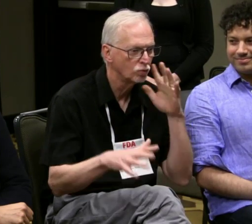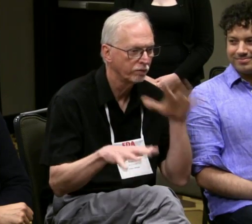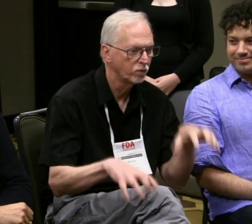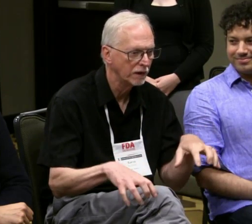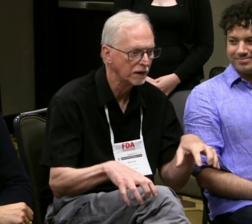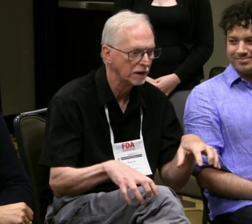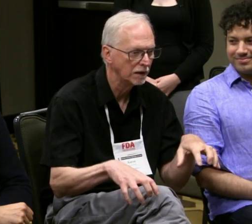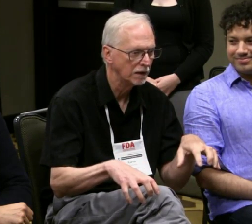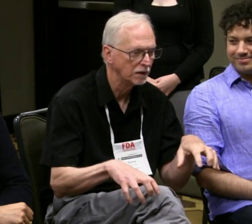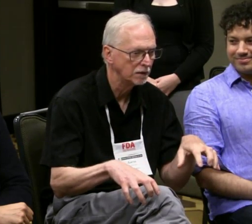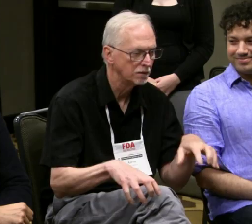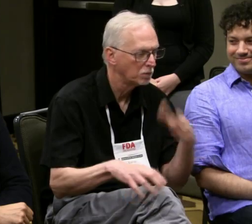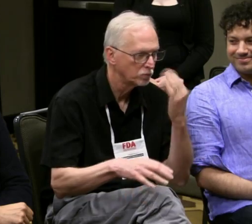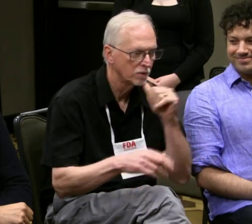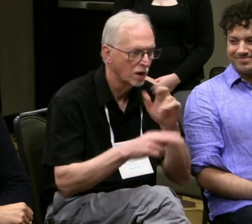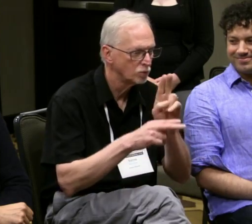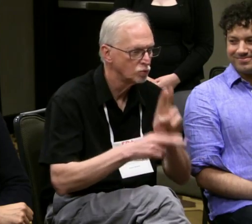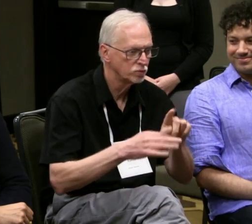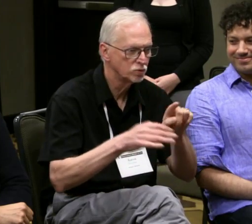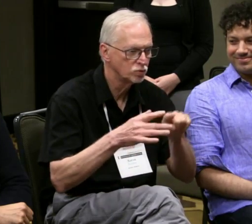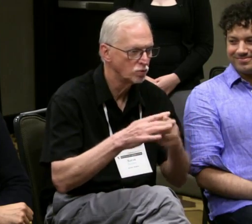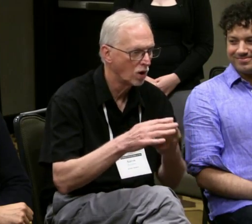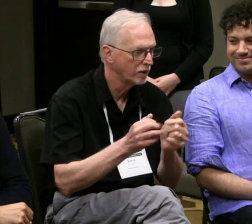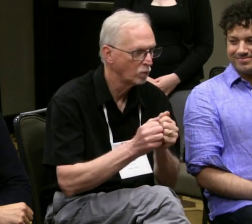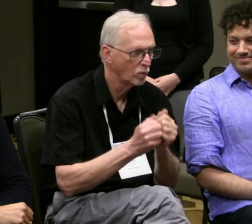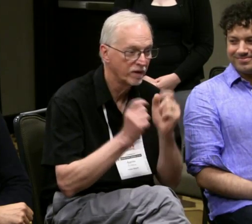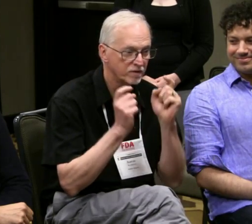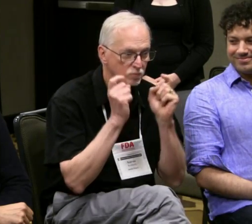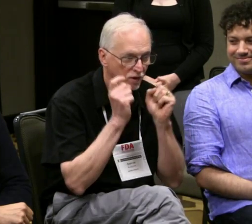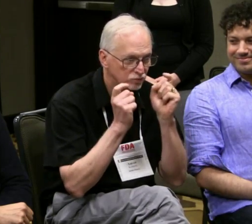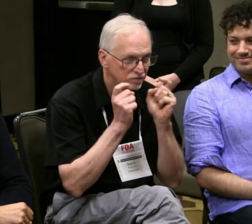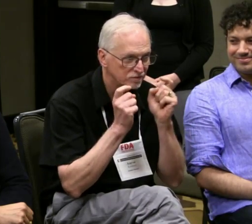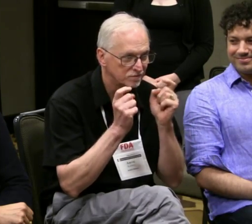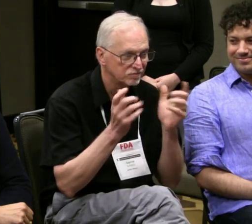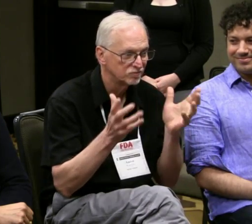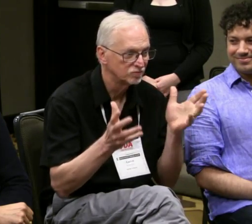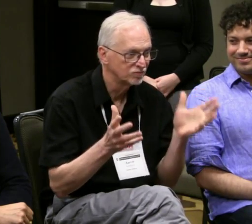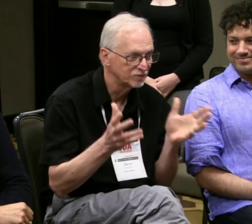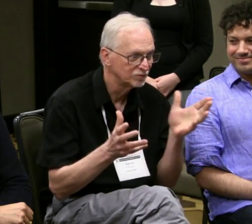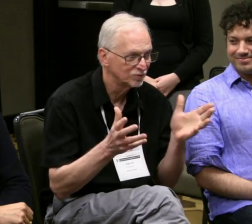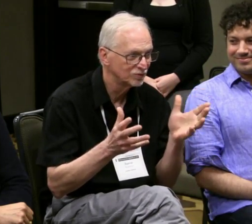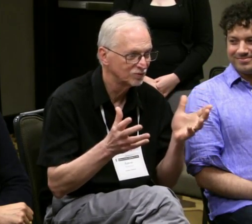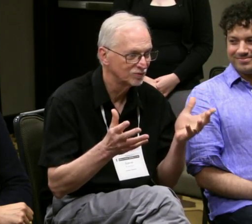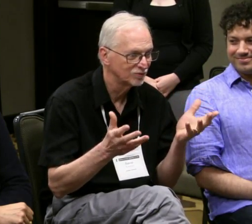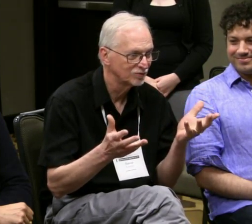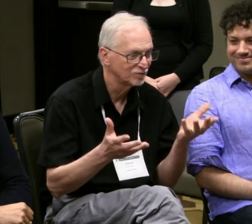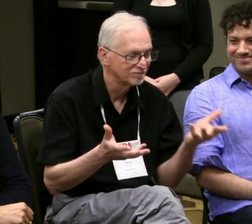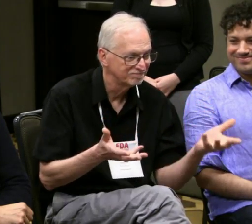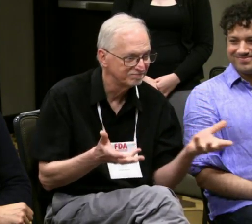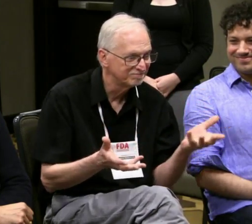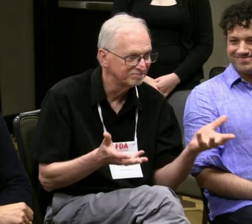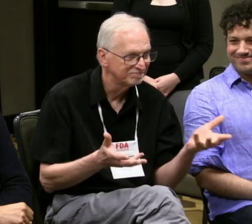a deaf person, you think, "oh," and you end up being a little shocked in the moment. And you're not sure how to start with really facial expressions